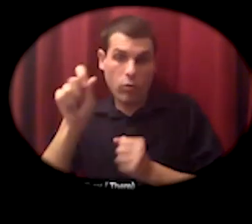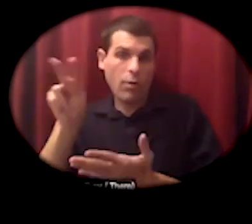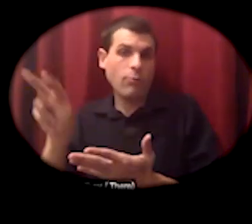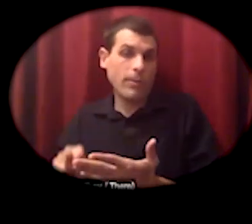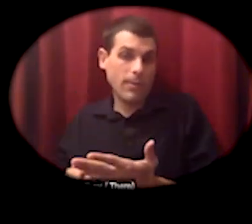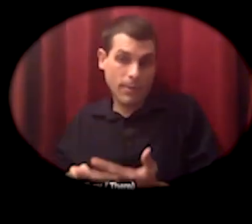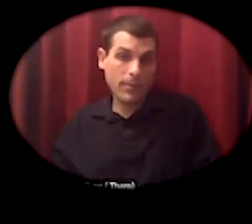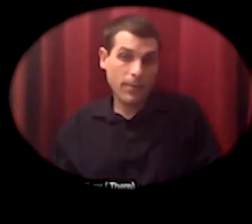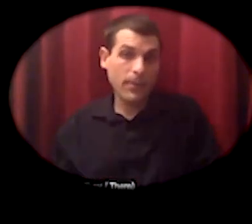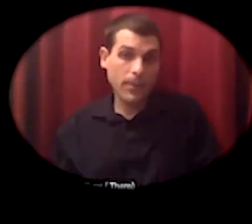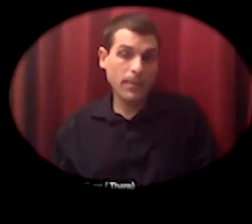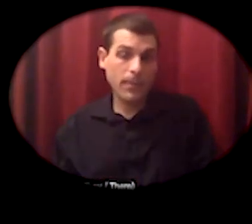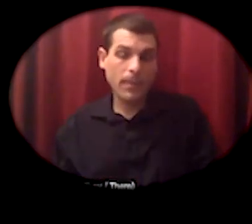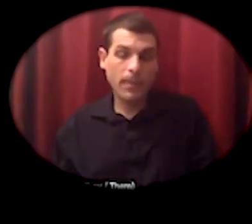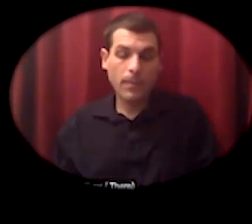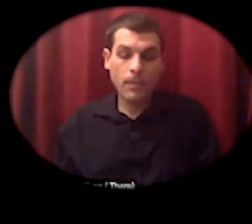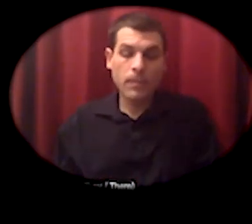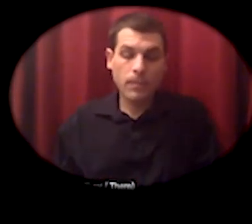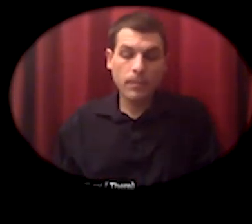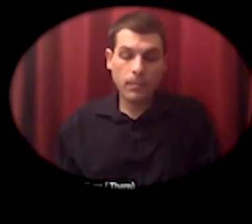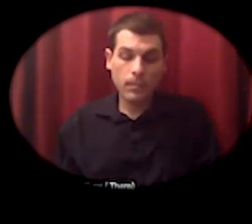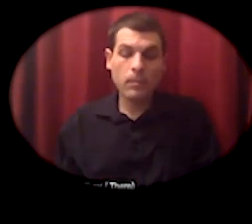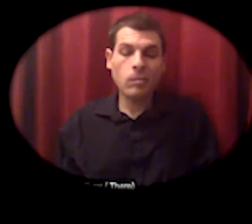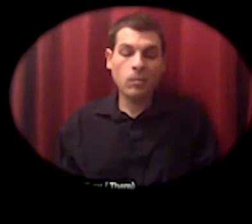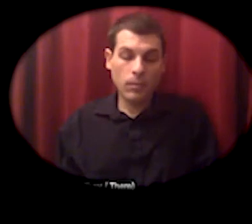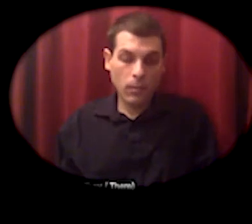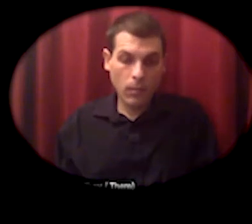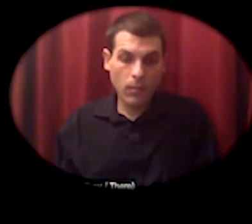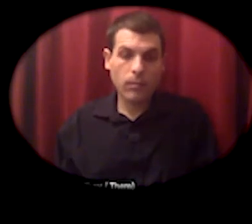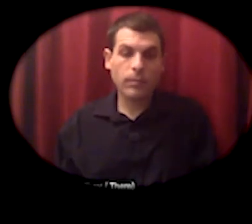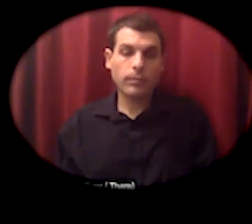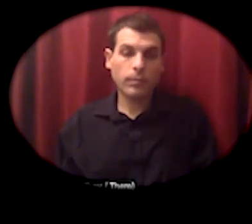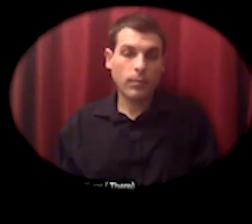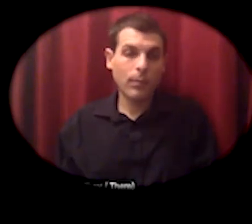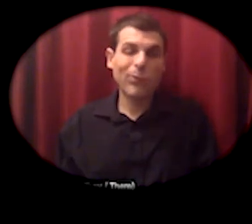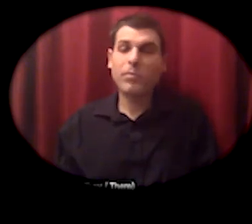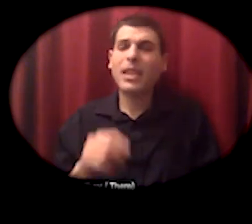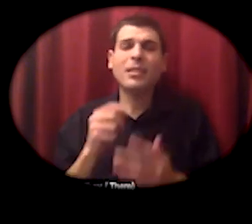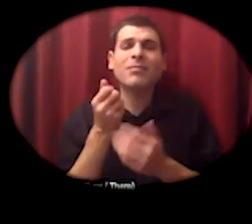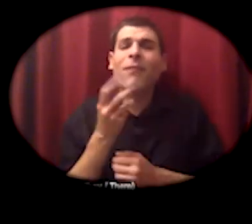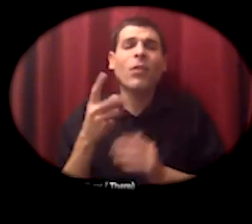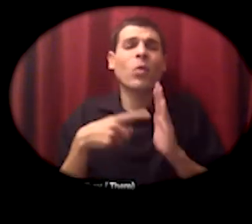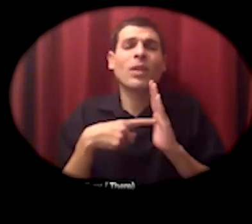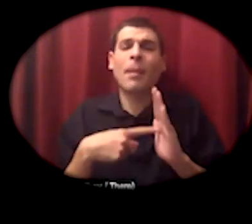those are some ways that we can do fundraising in our communities thanks to new california